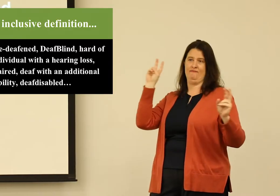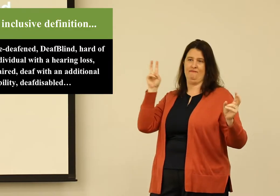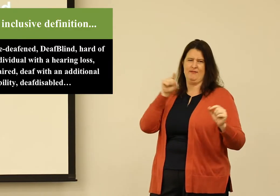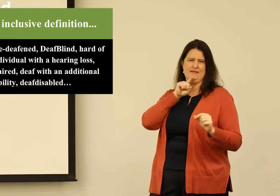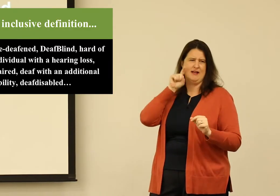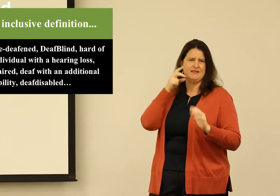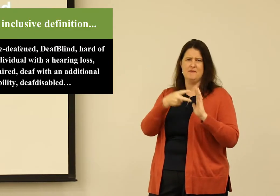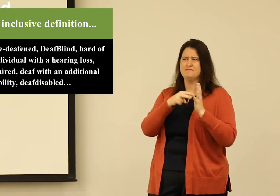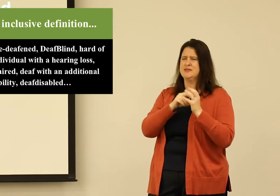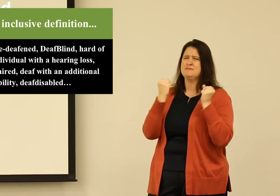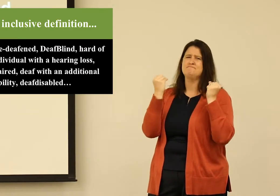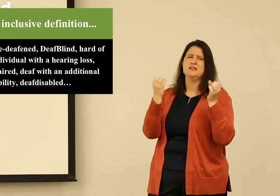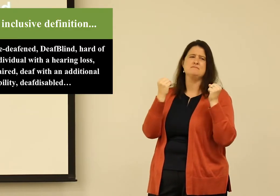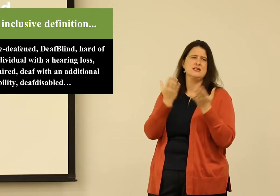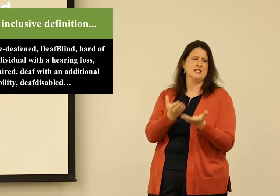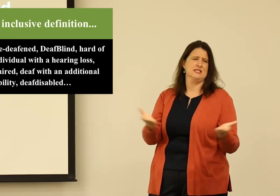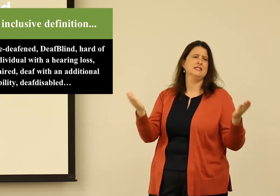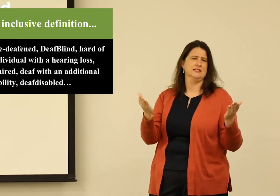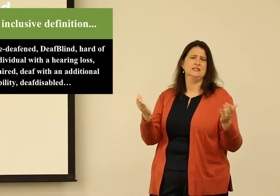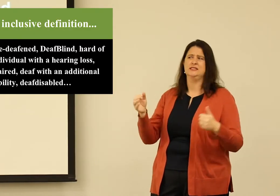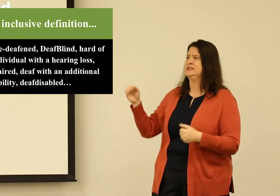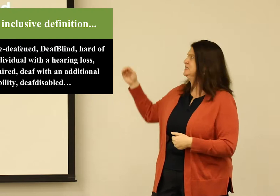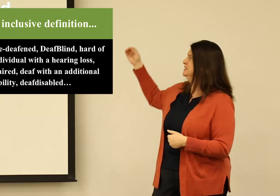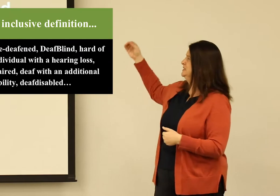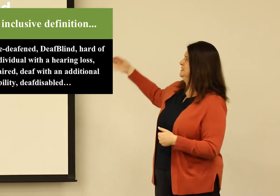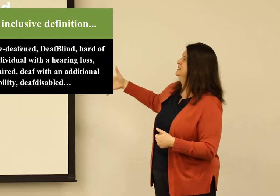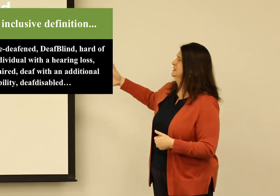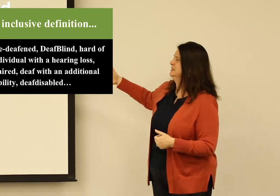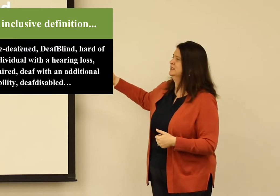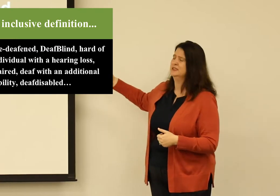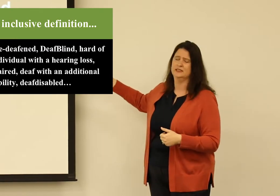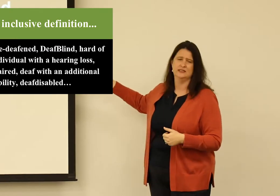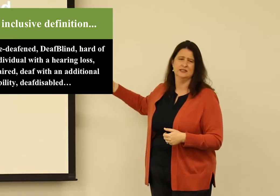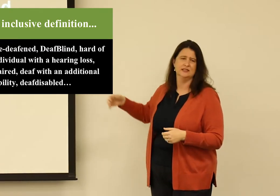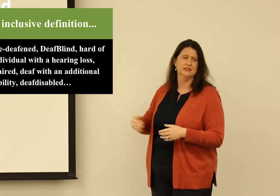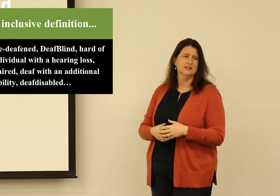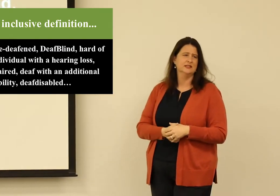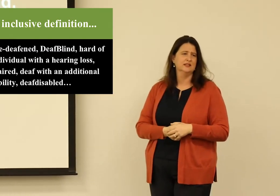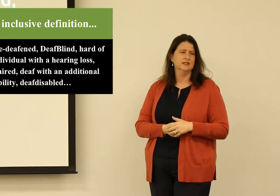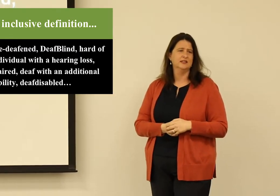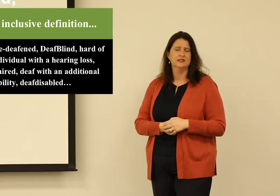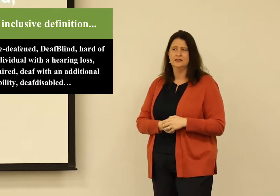When I use the term "deaf," the term deaf can mean a number of different things. All of the things you see